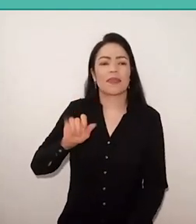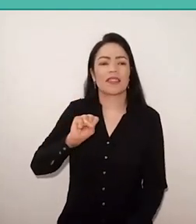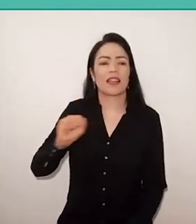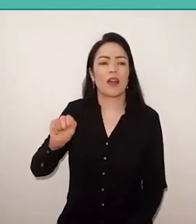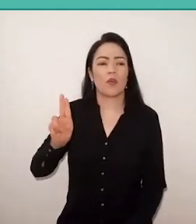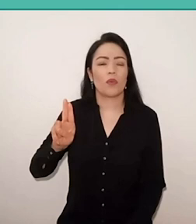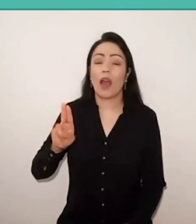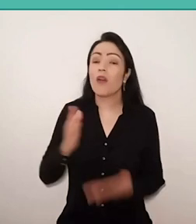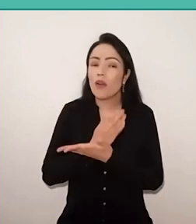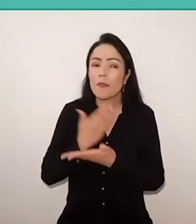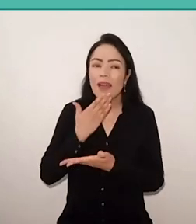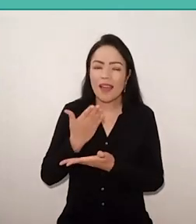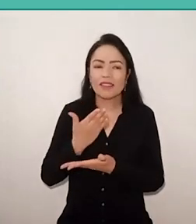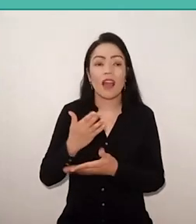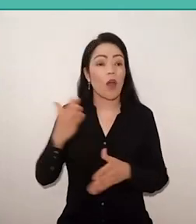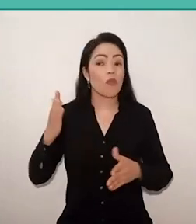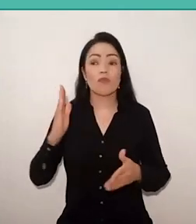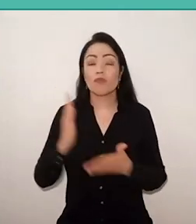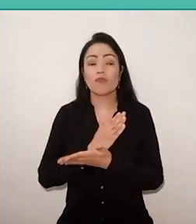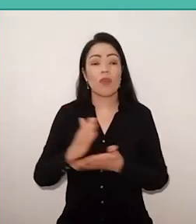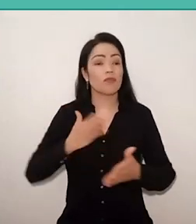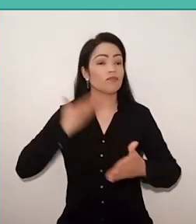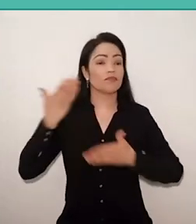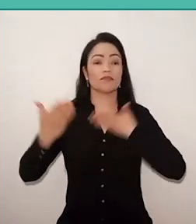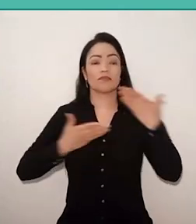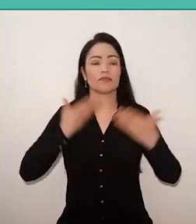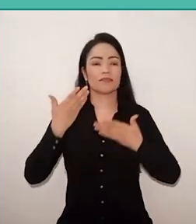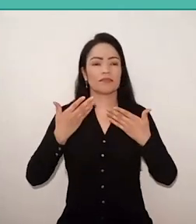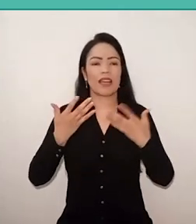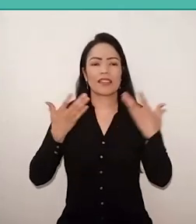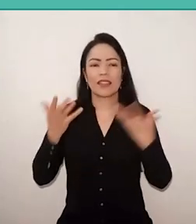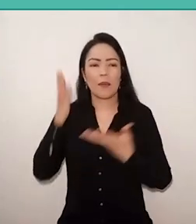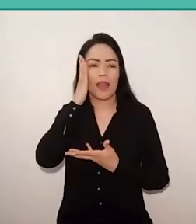it was a surprise and also a desire to go deeper